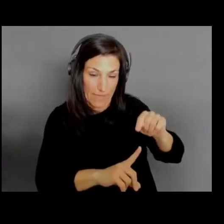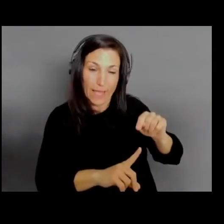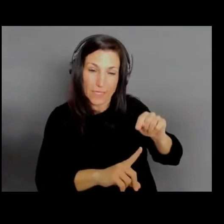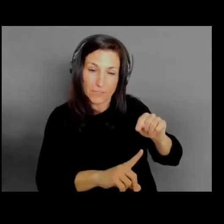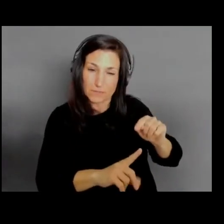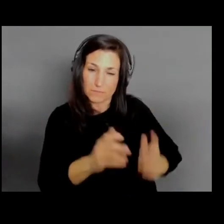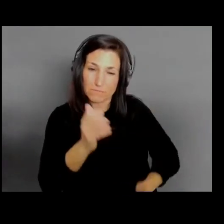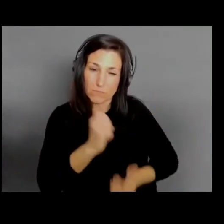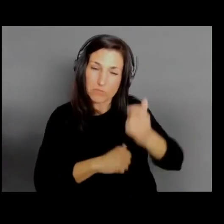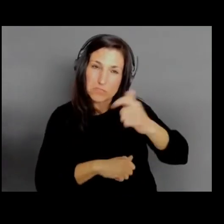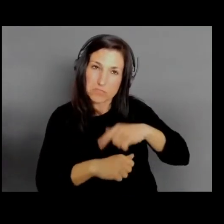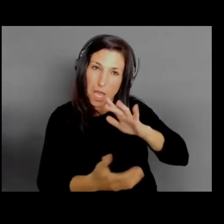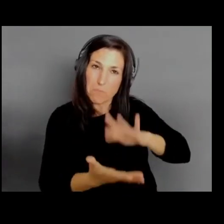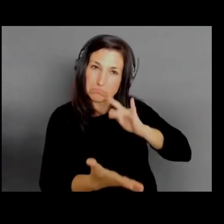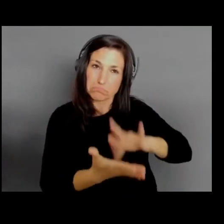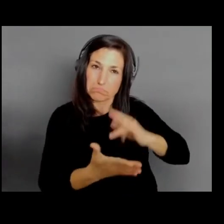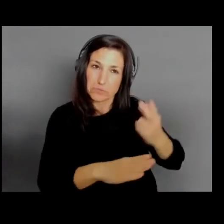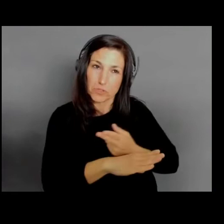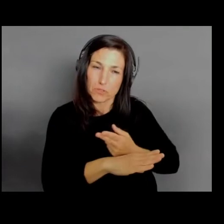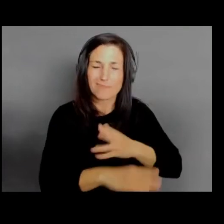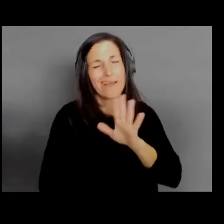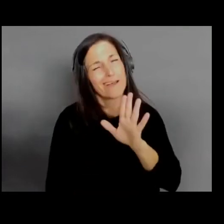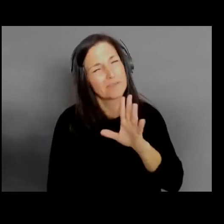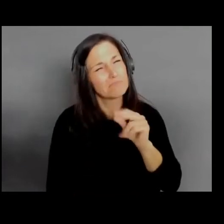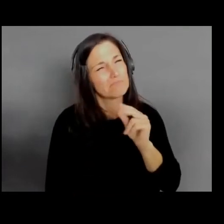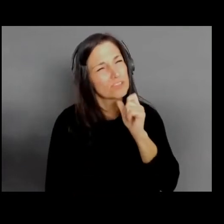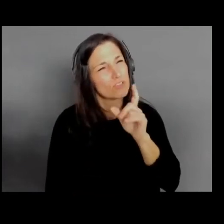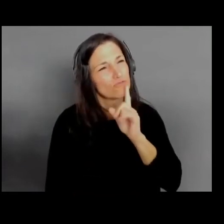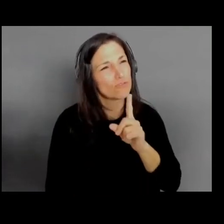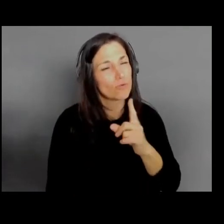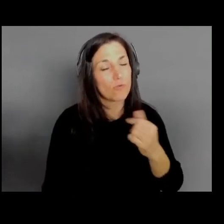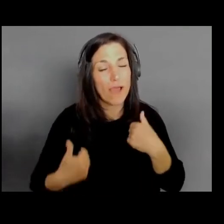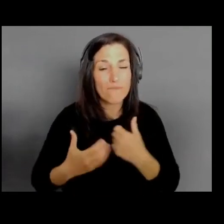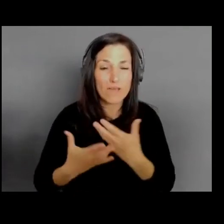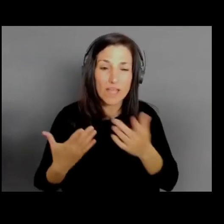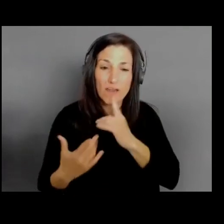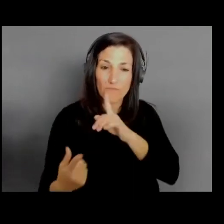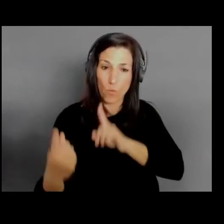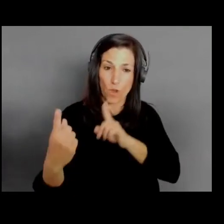I mean, there's a lot of one-to-one messages. We get that type of telemetry back. But people are creating secure rooms